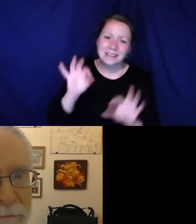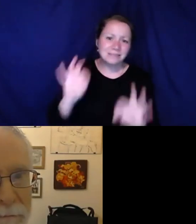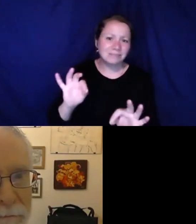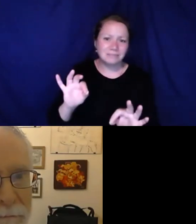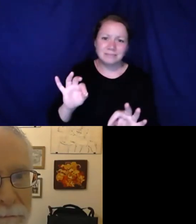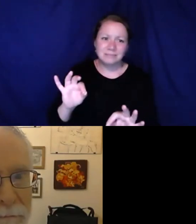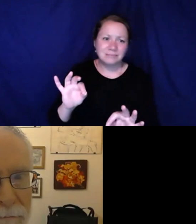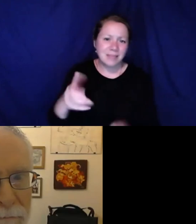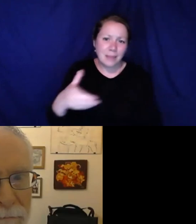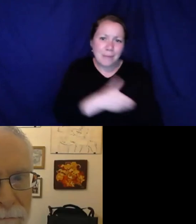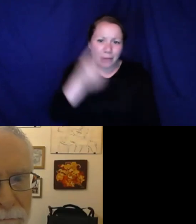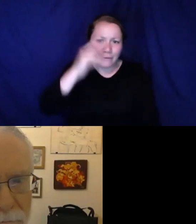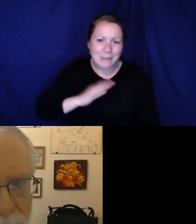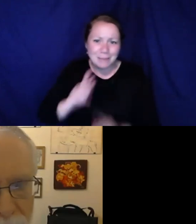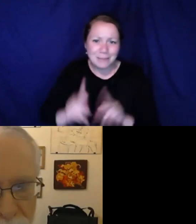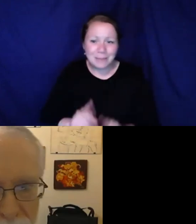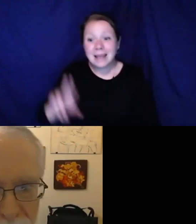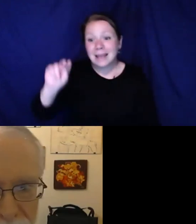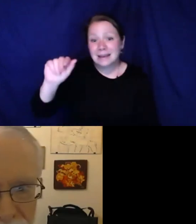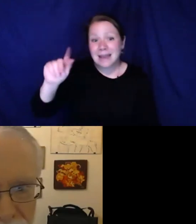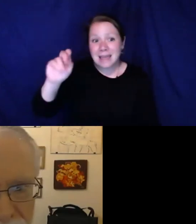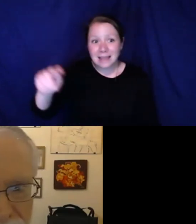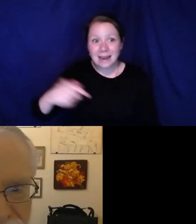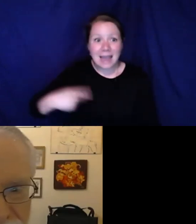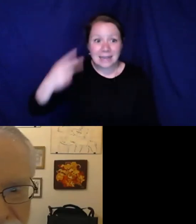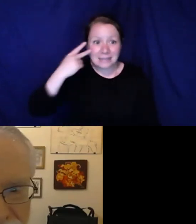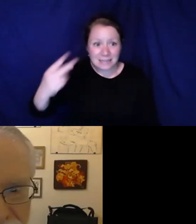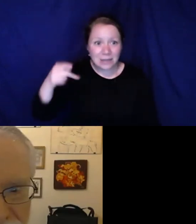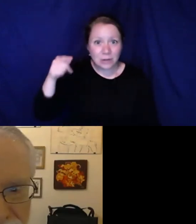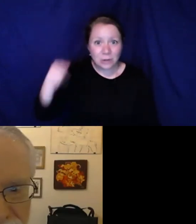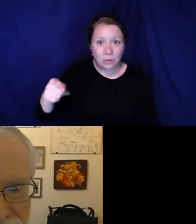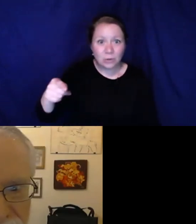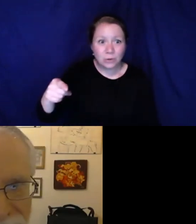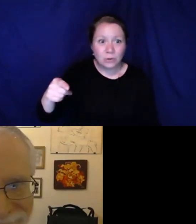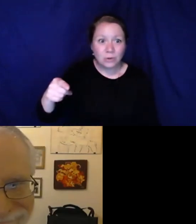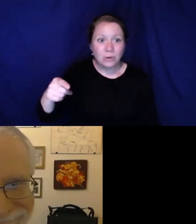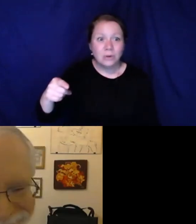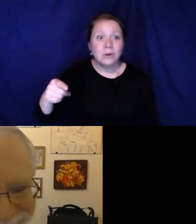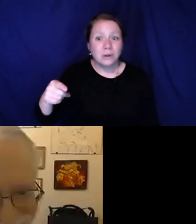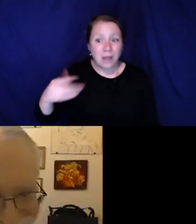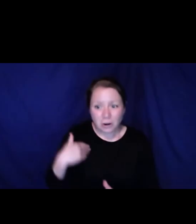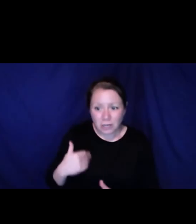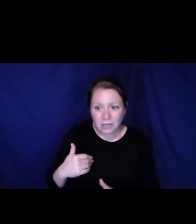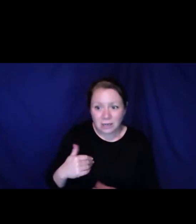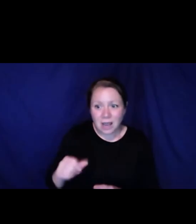and I don't think I held it within two minutes but